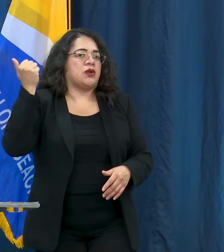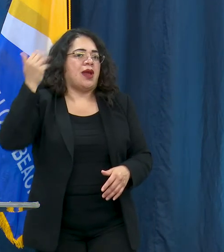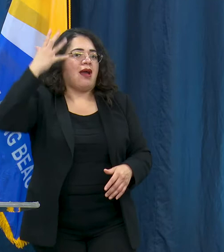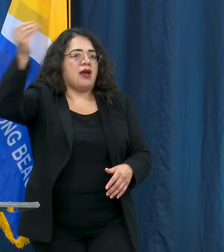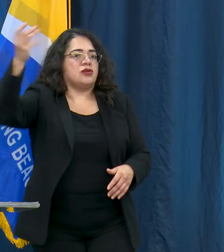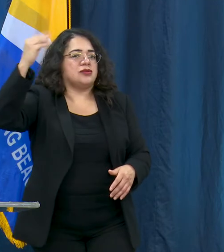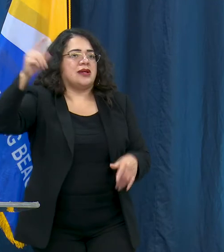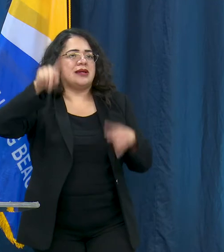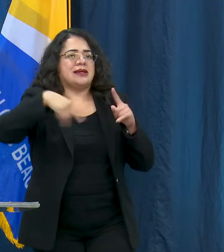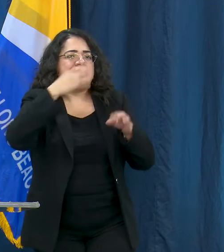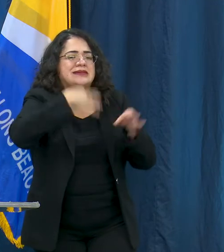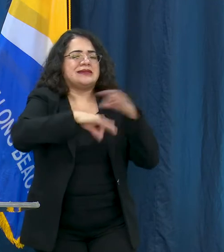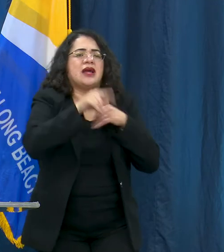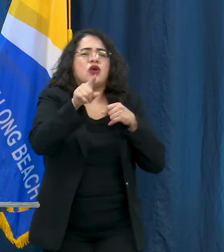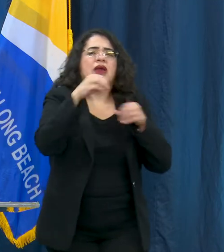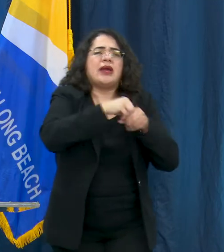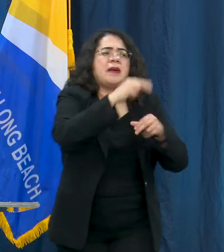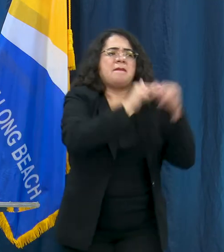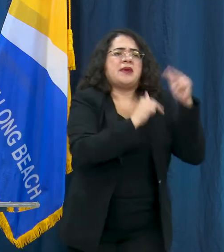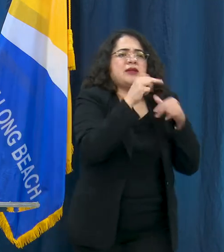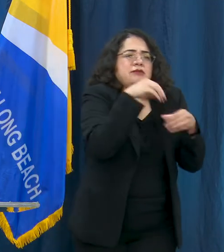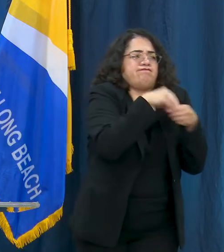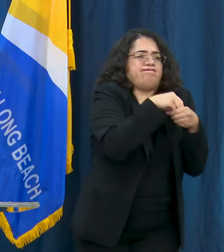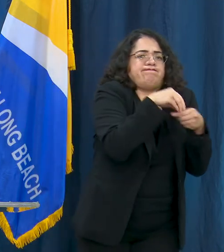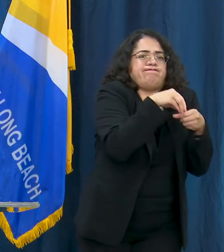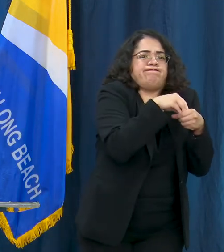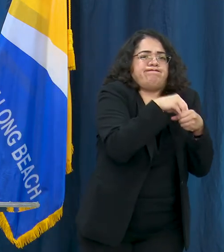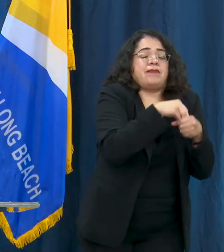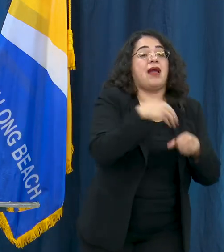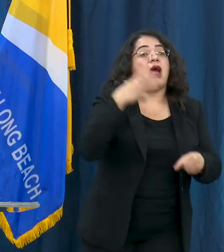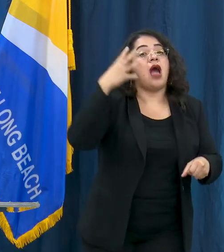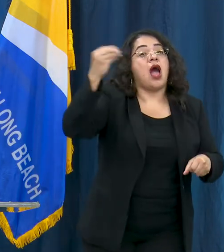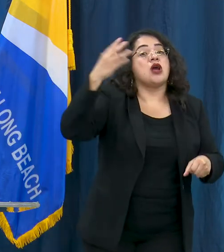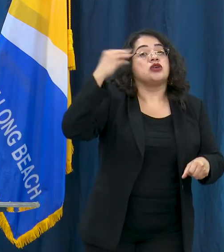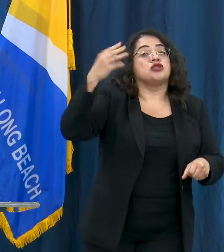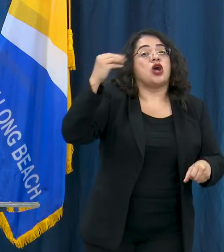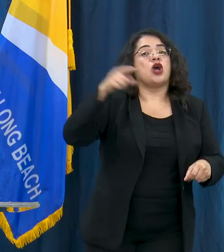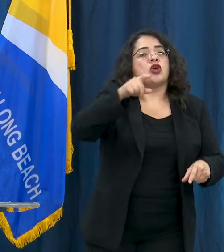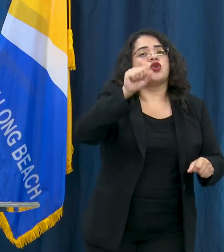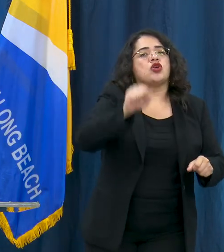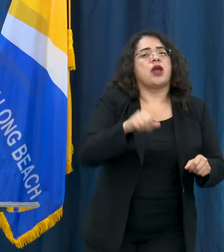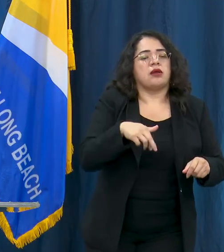When you're outside it allows you to maintain more distance between